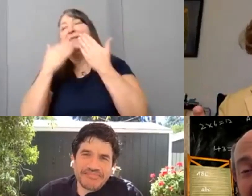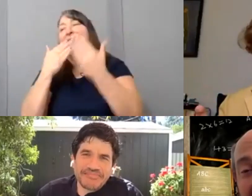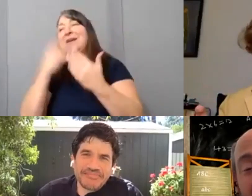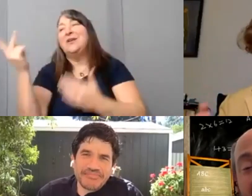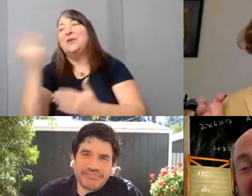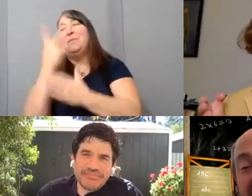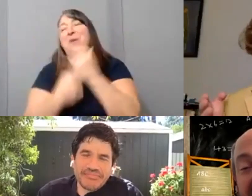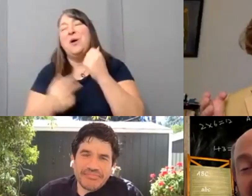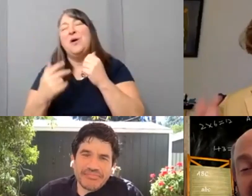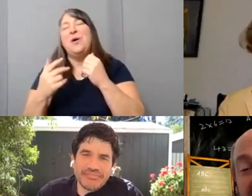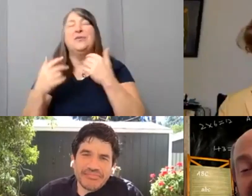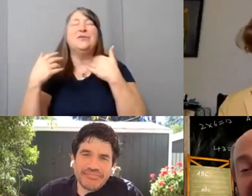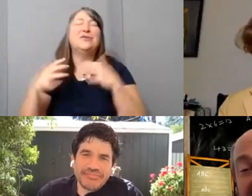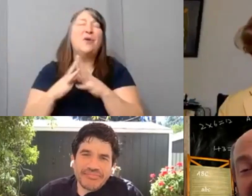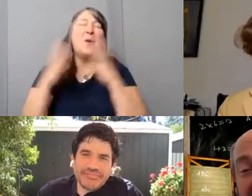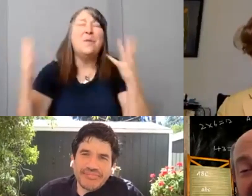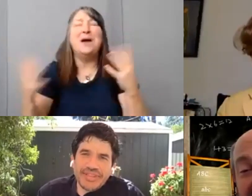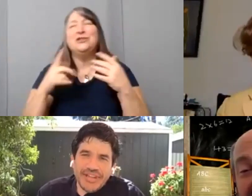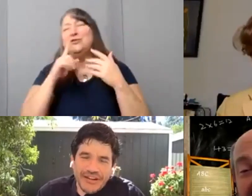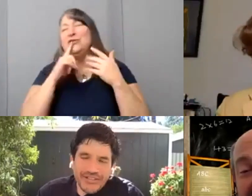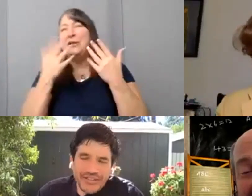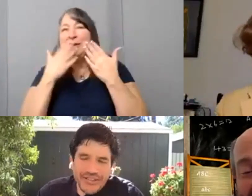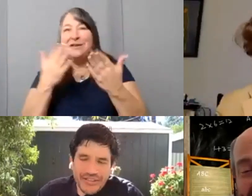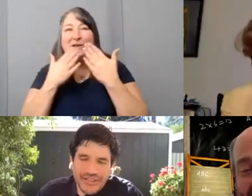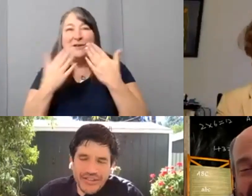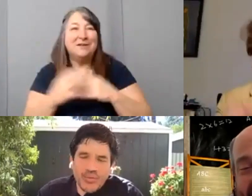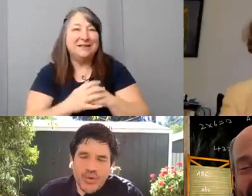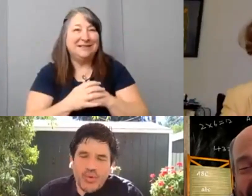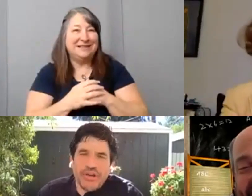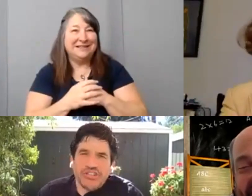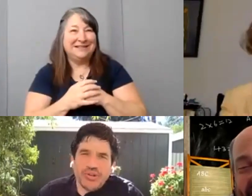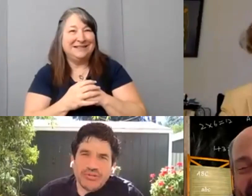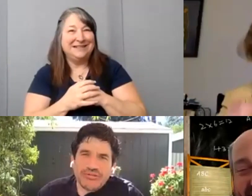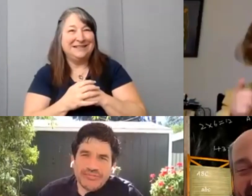[Danny] You can't, really. [Nic] Well one more time then